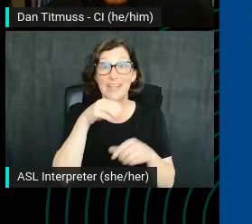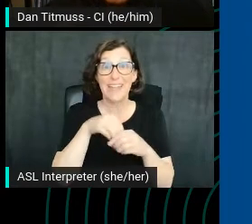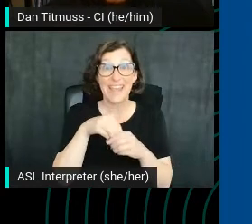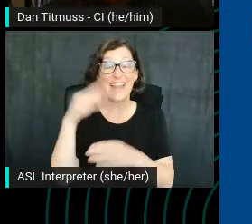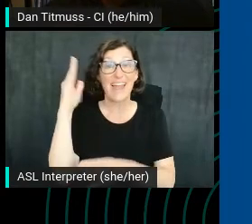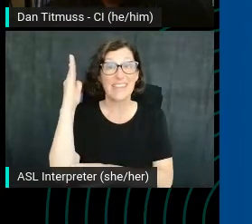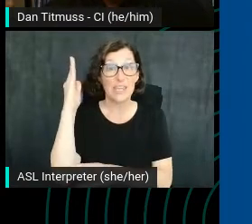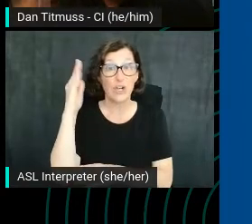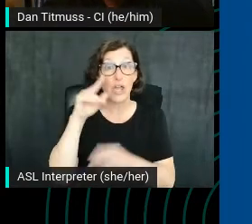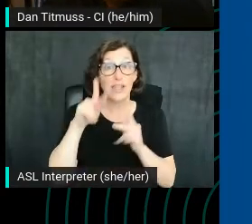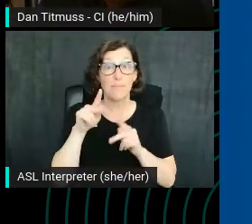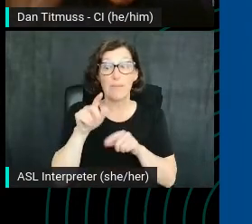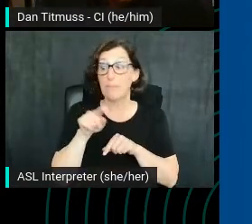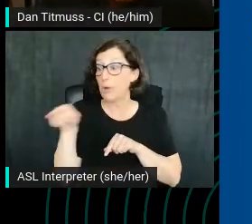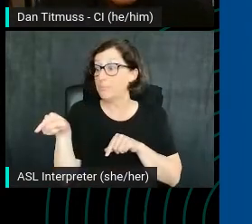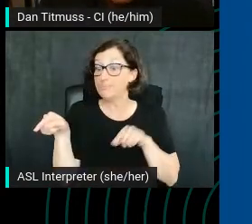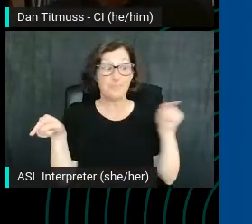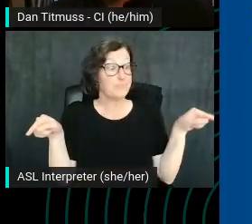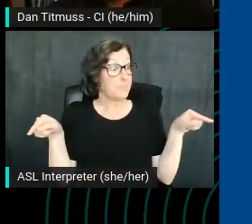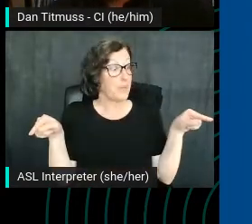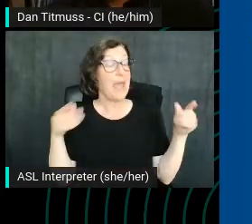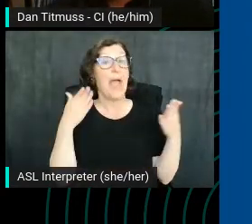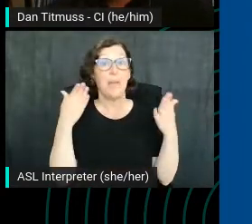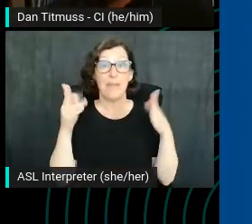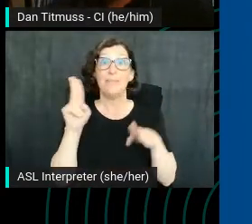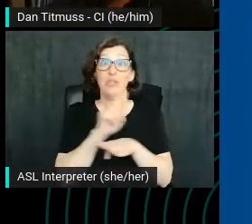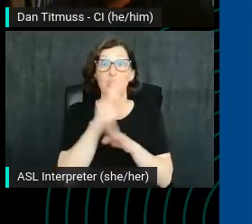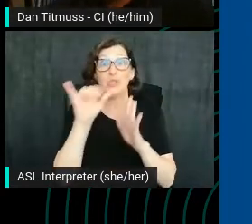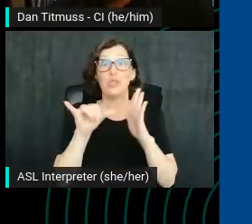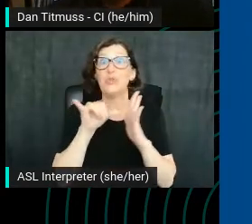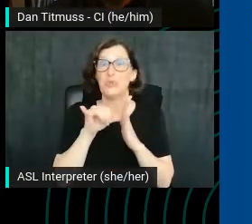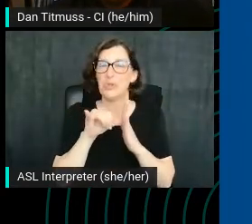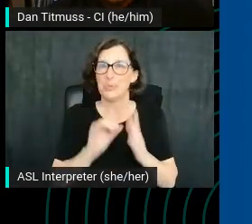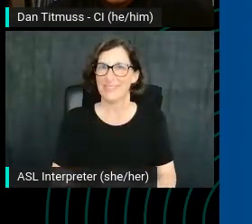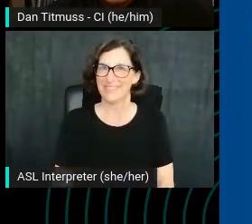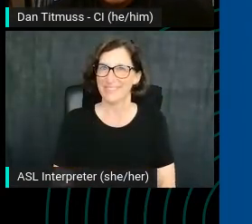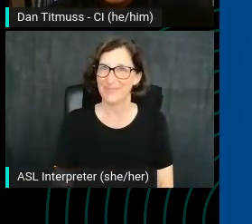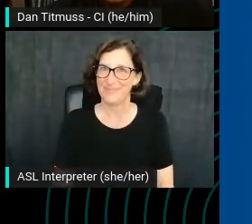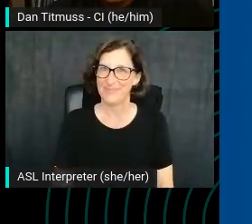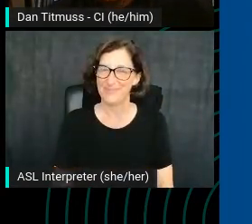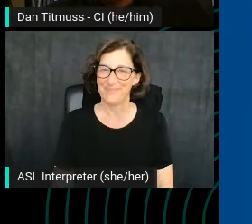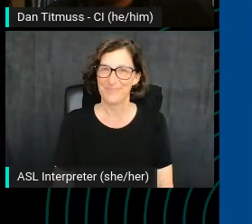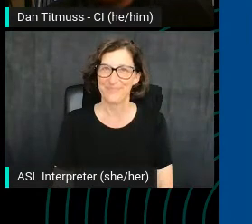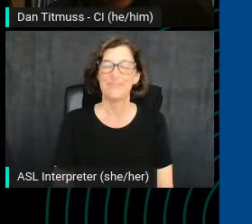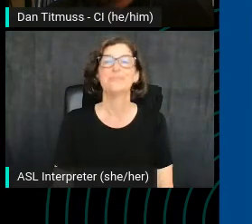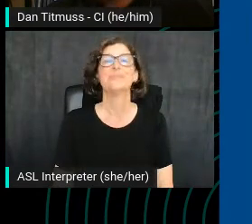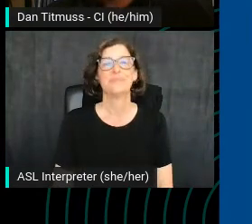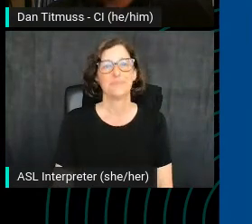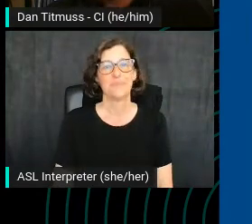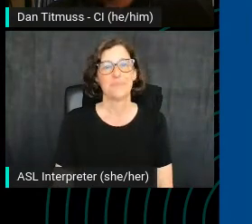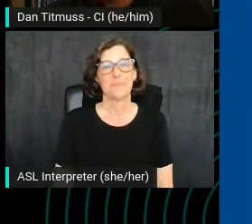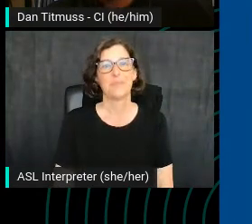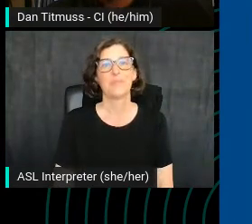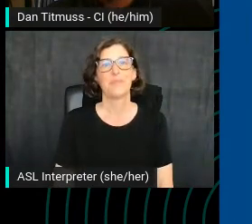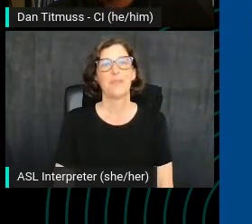next to will probably be using YouTube at some point. Let's have a little chat about the agenda here.